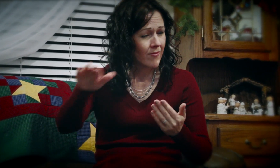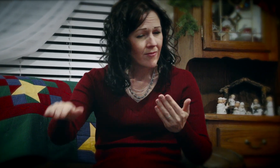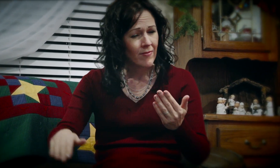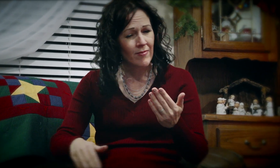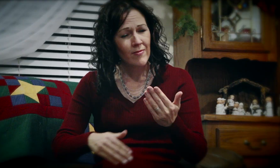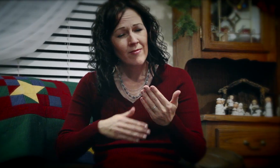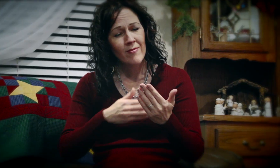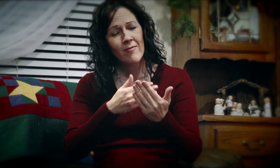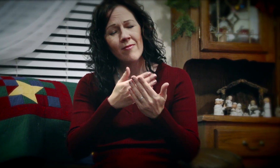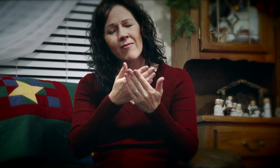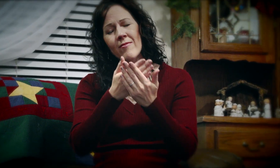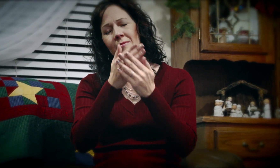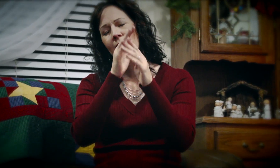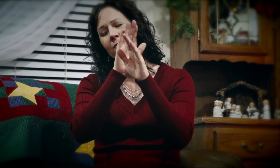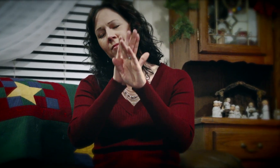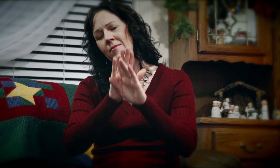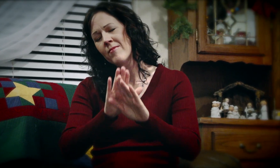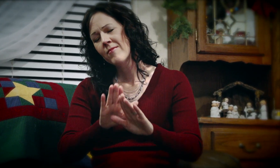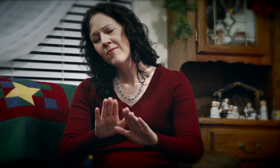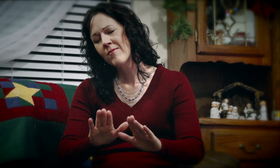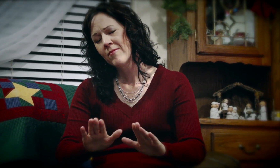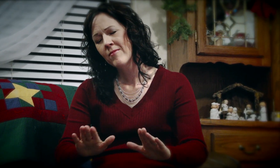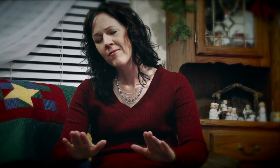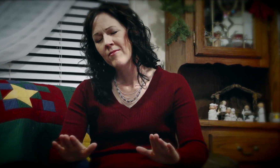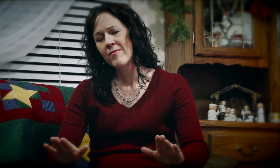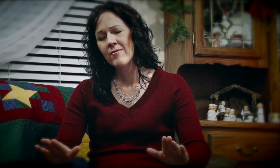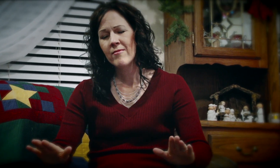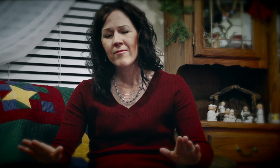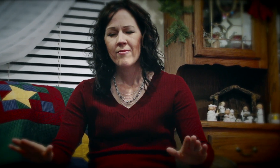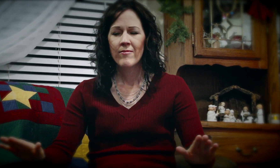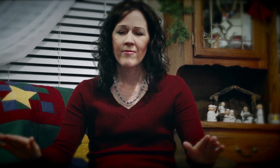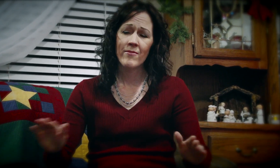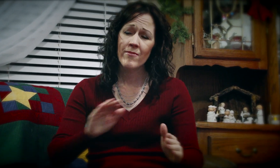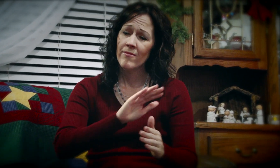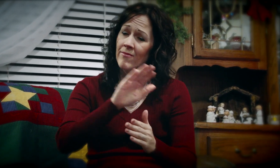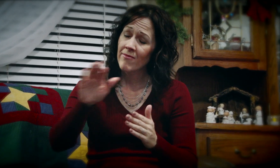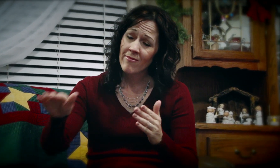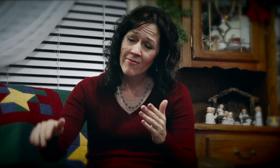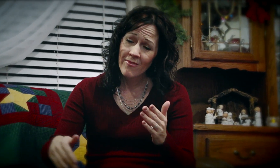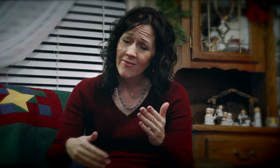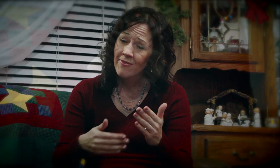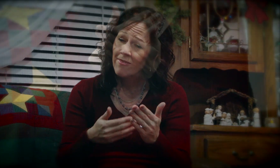All is calm, all is bright